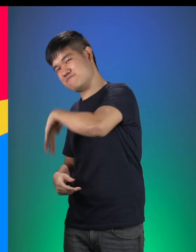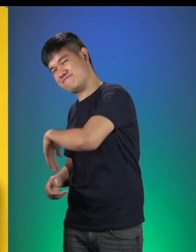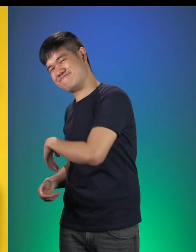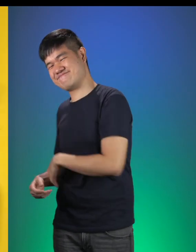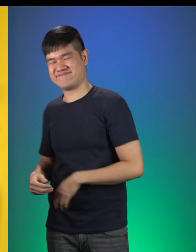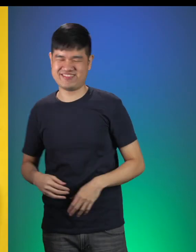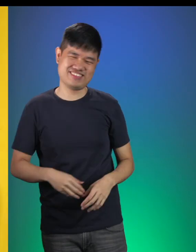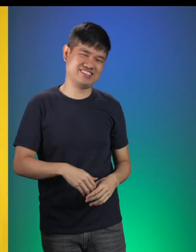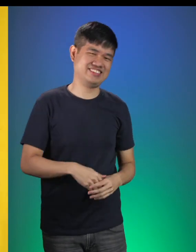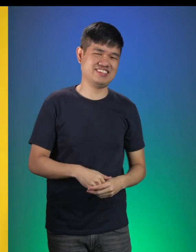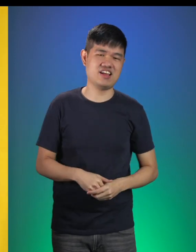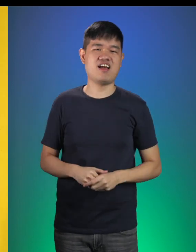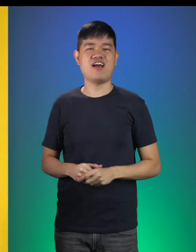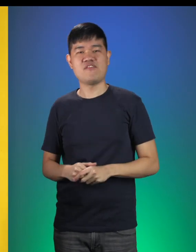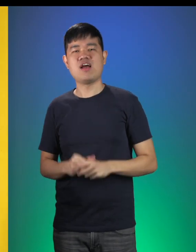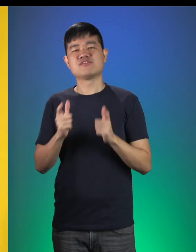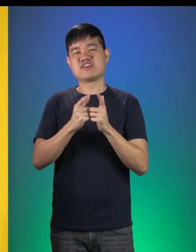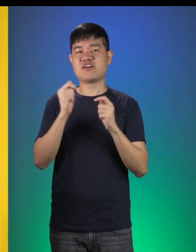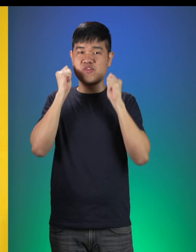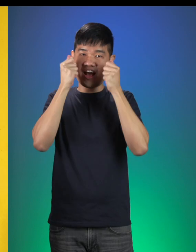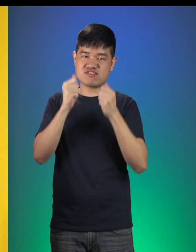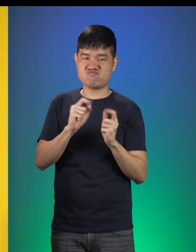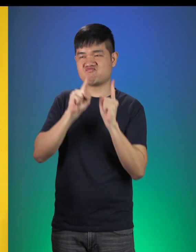Dwayne: And so, Little Red made her way to the bridge.